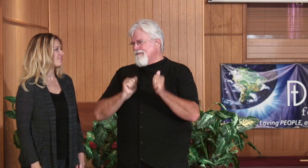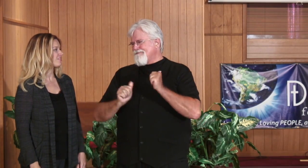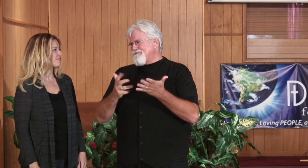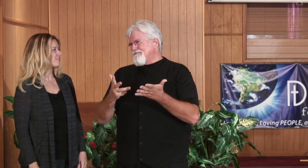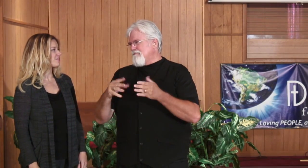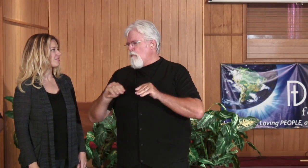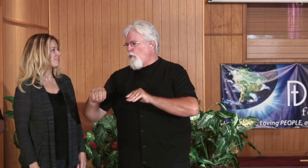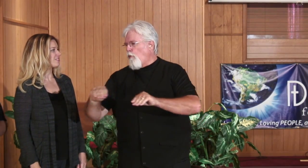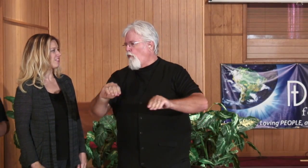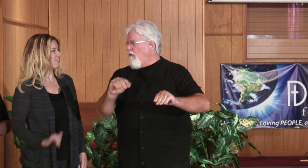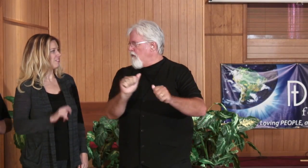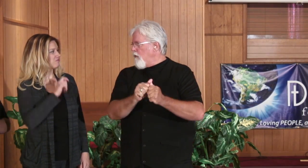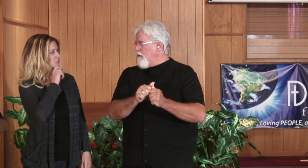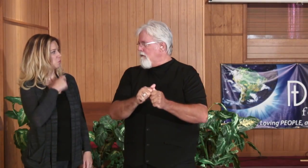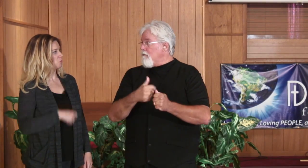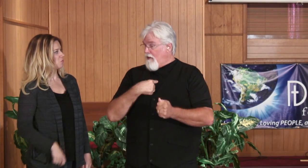course not, but I moved. Candice & Ryan: Cool!